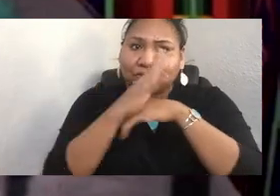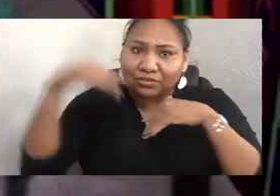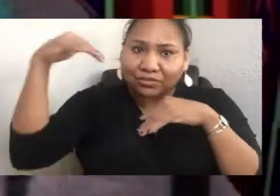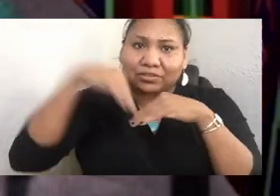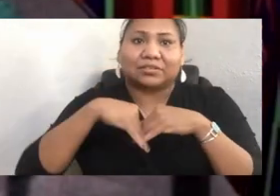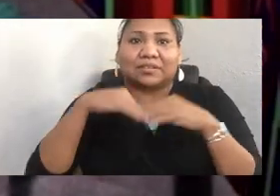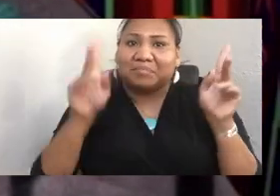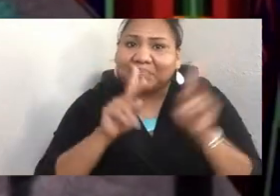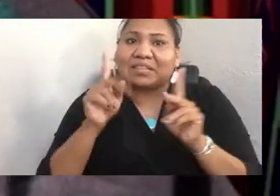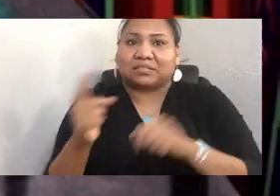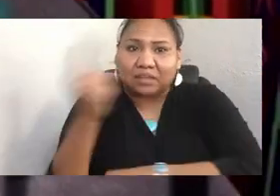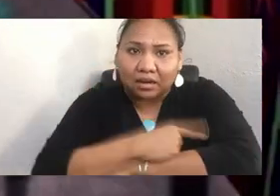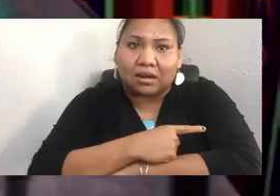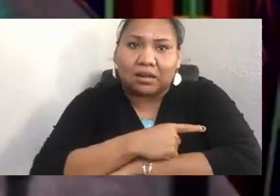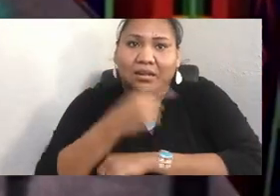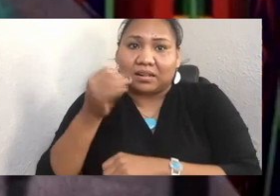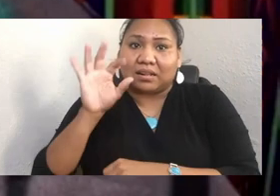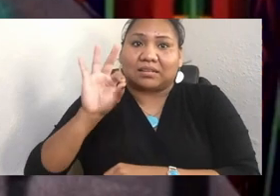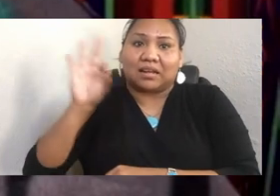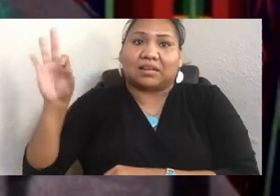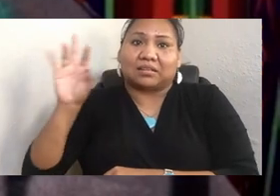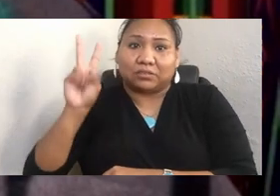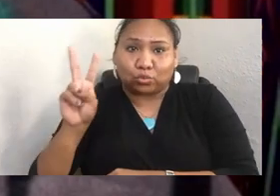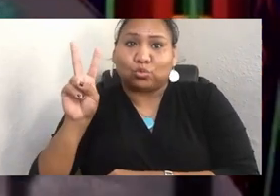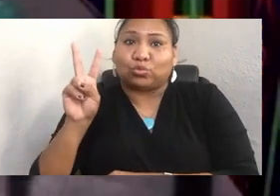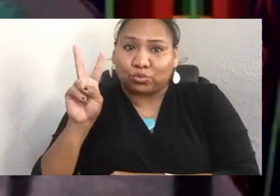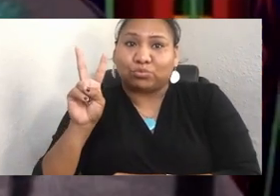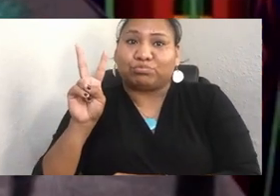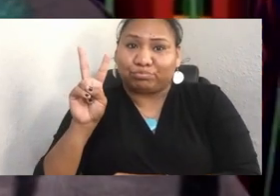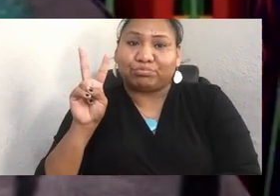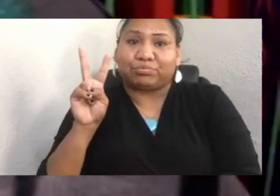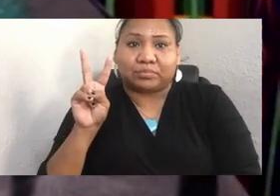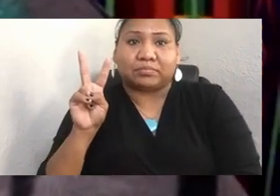So there's a long history of Native people and allies coming